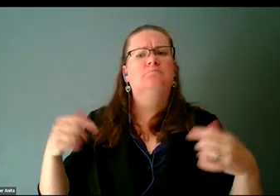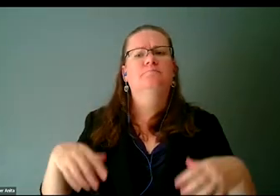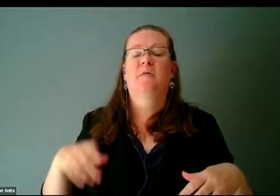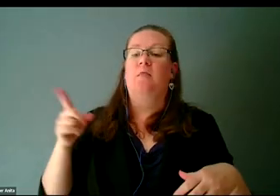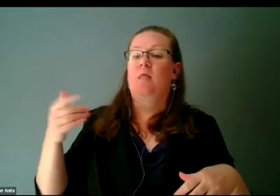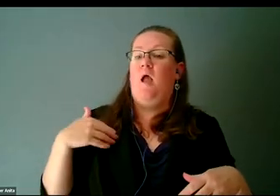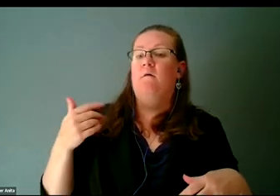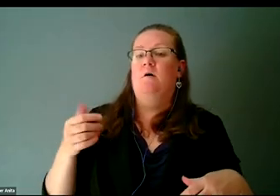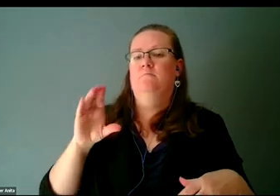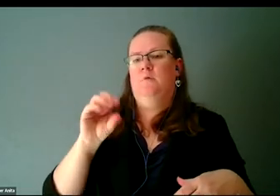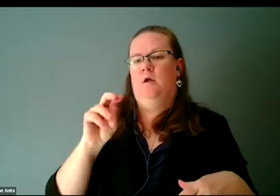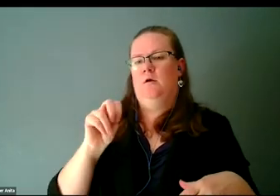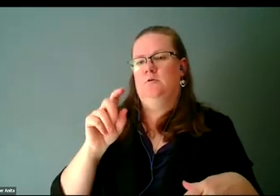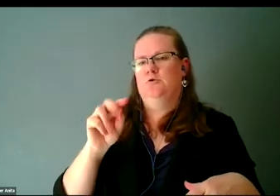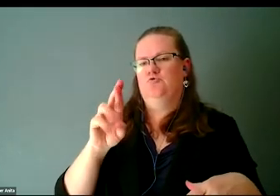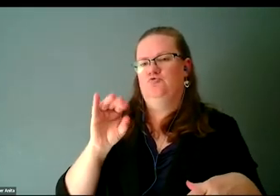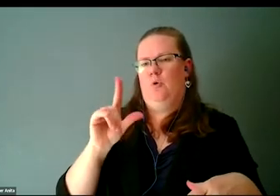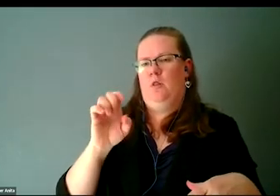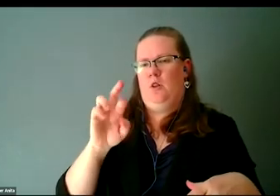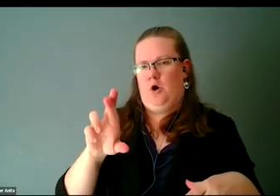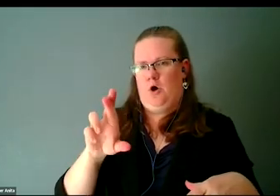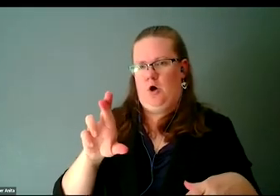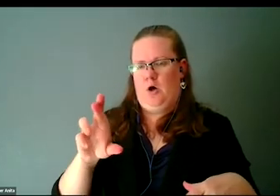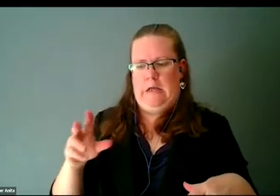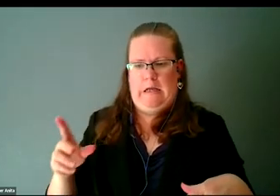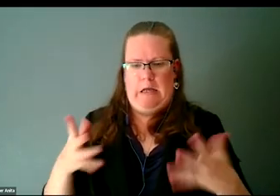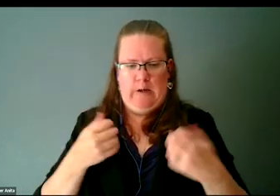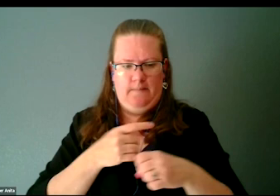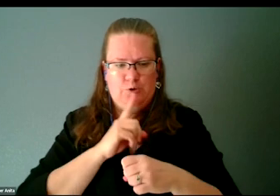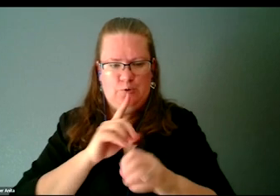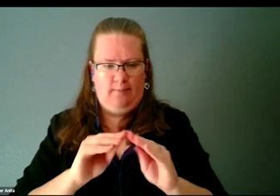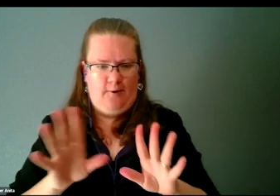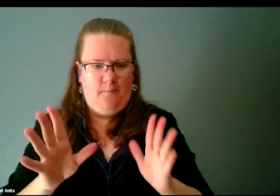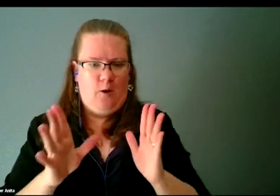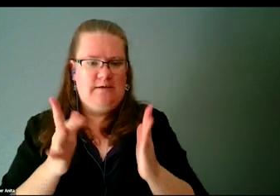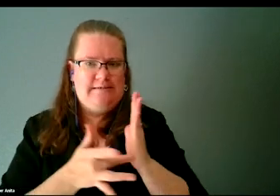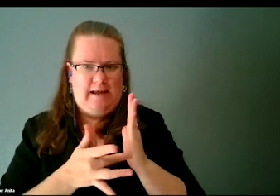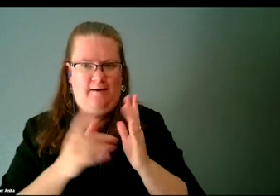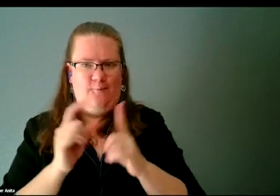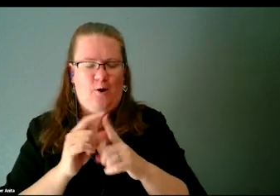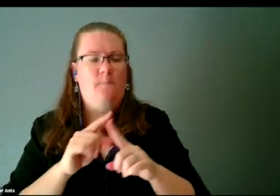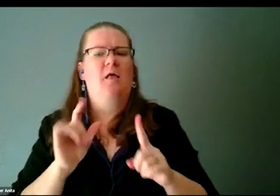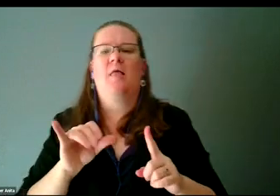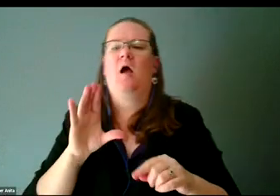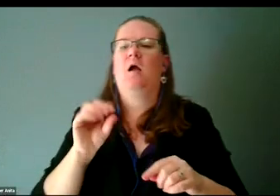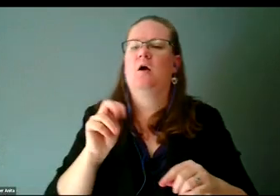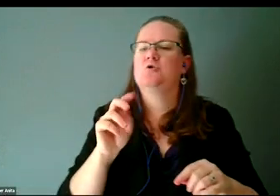Now I'm getting very music tech oriented but a controller is like a piano that let's just say